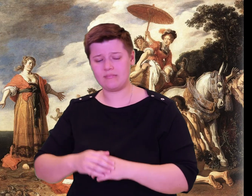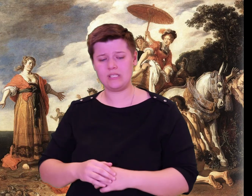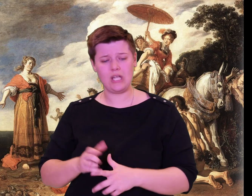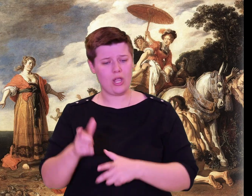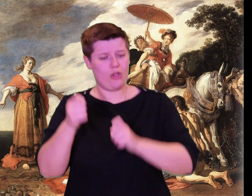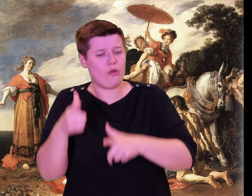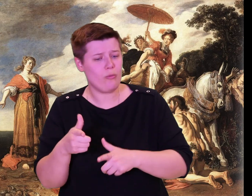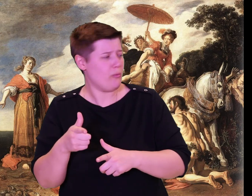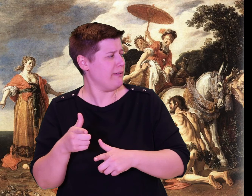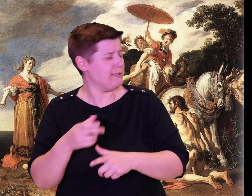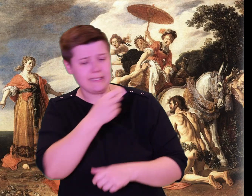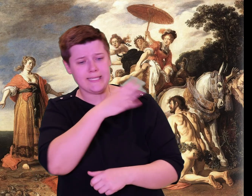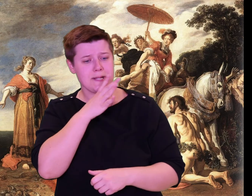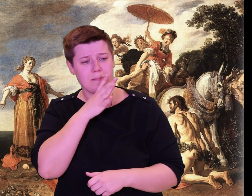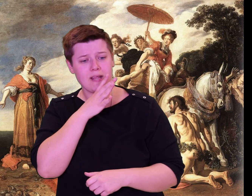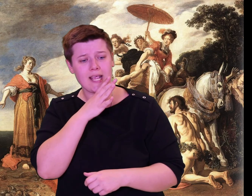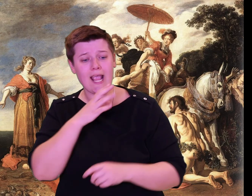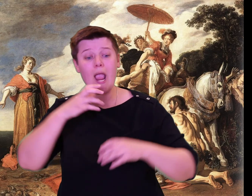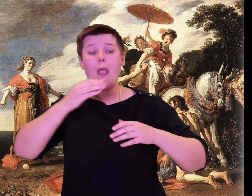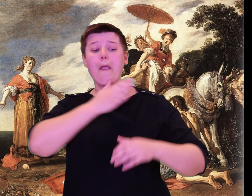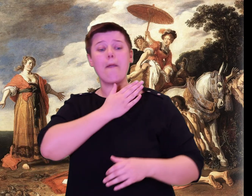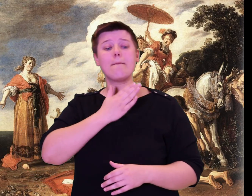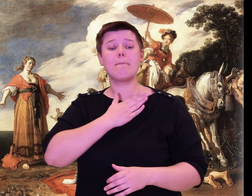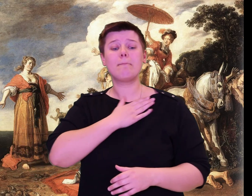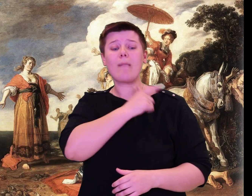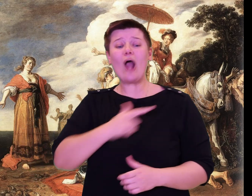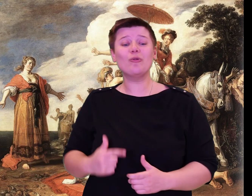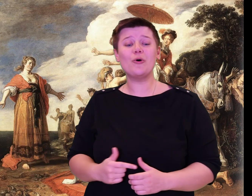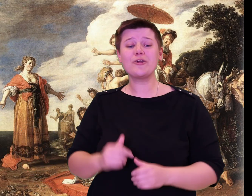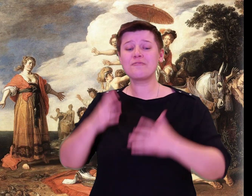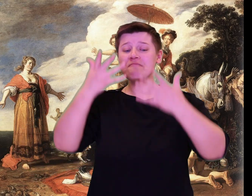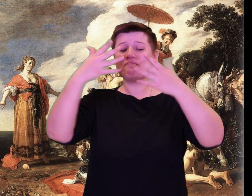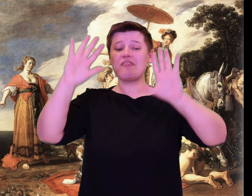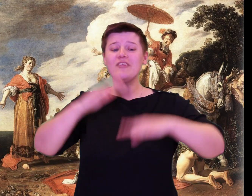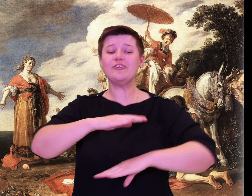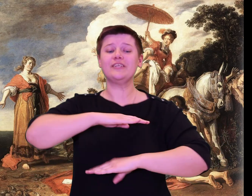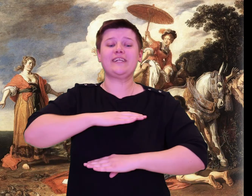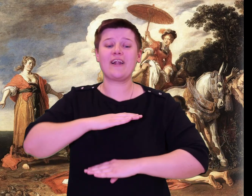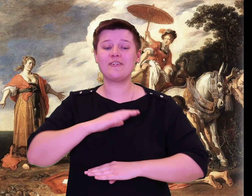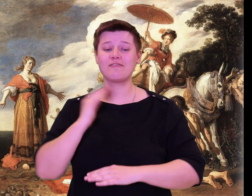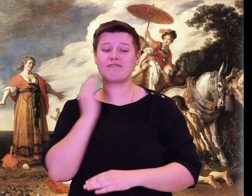Only Alcinous could see his tears, since he was sitting next to him, and